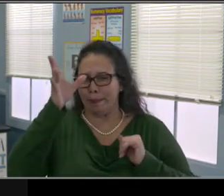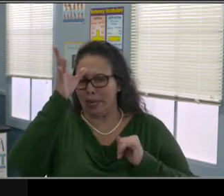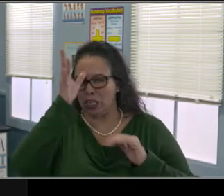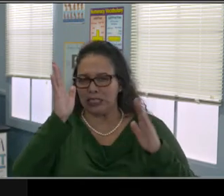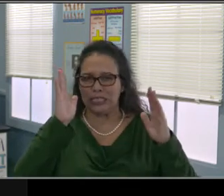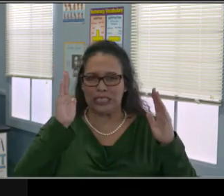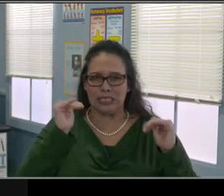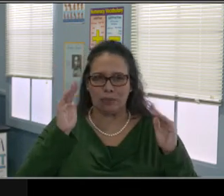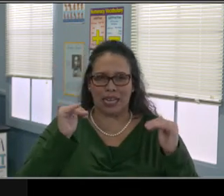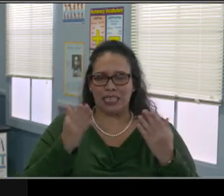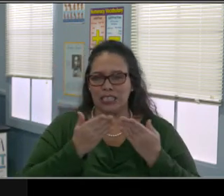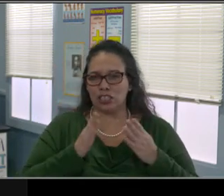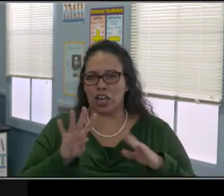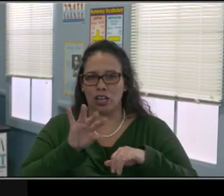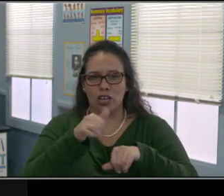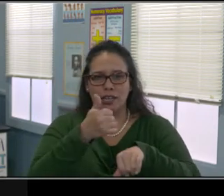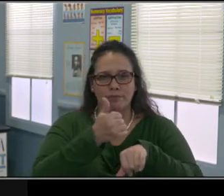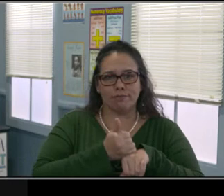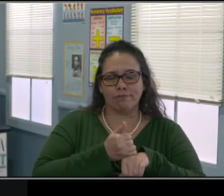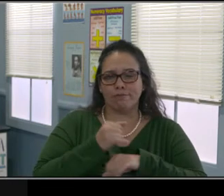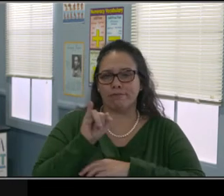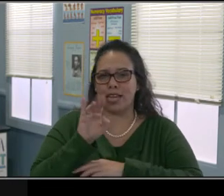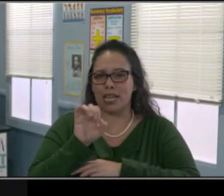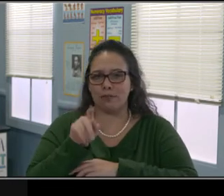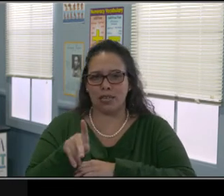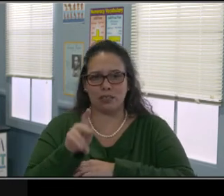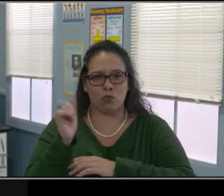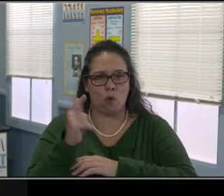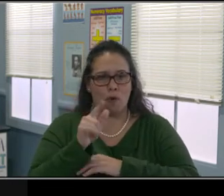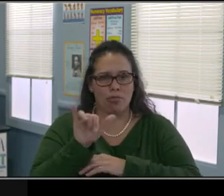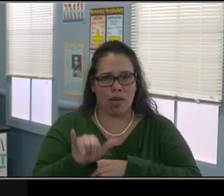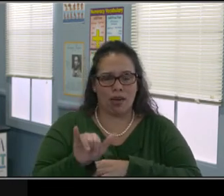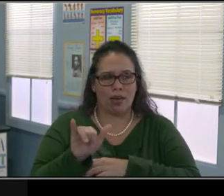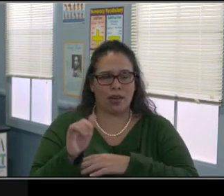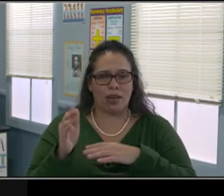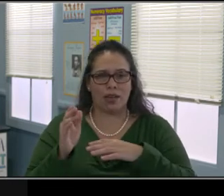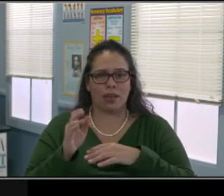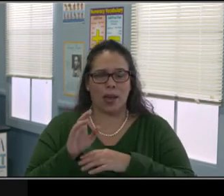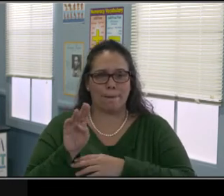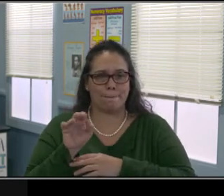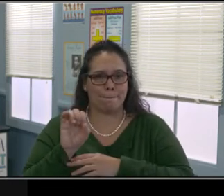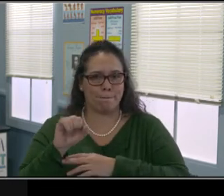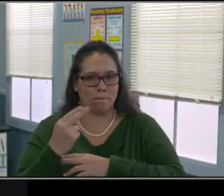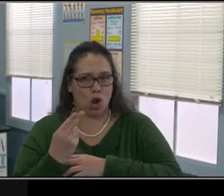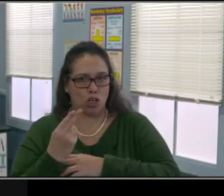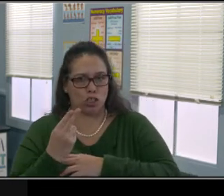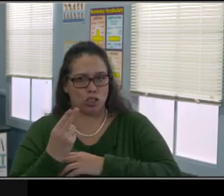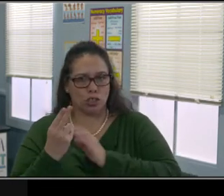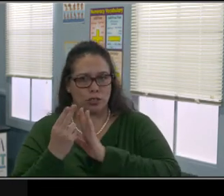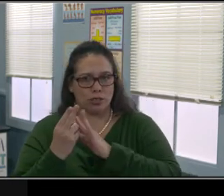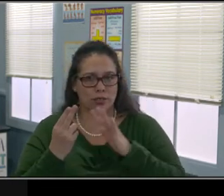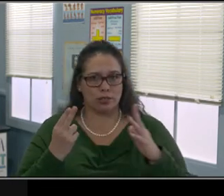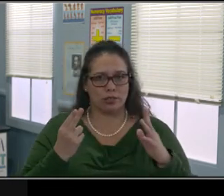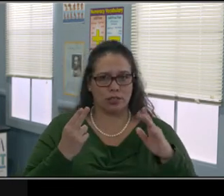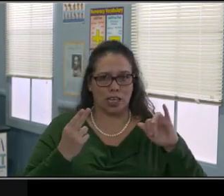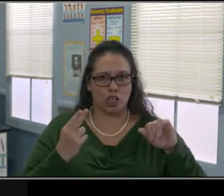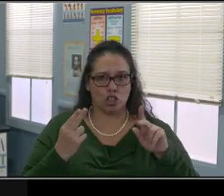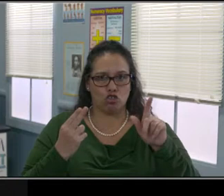tolerate a screen with all the kids on the screen for whatever reason. So I'm talking more about the kids